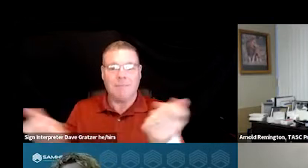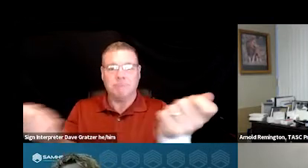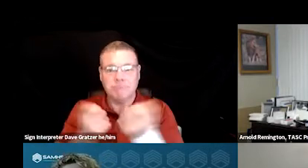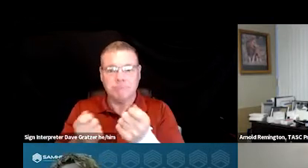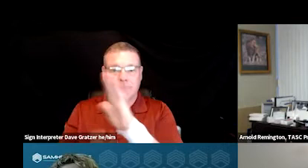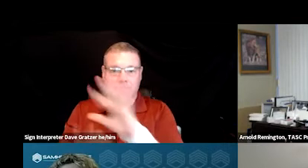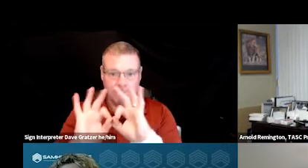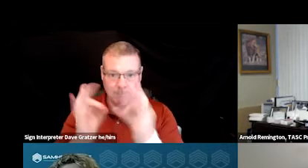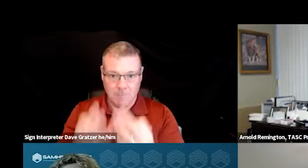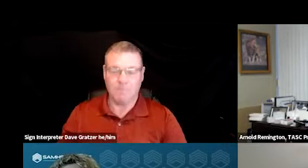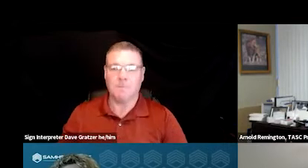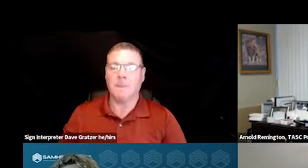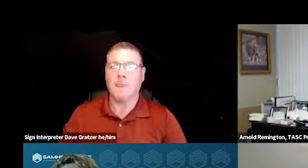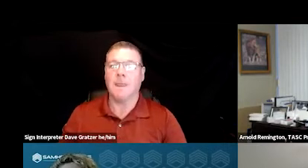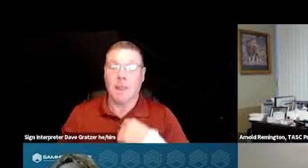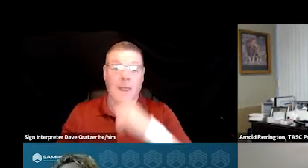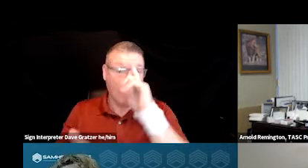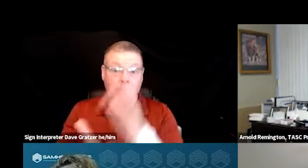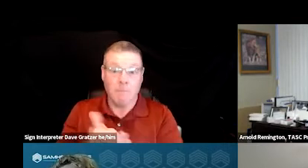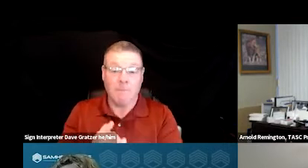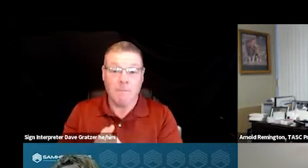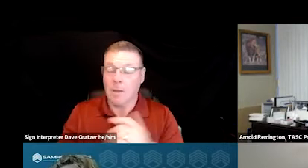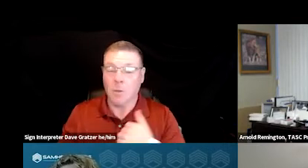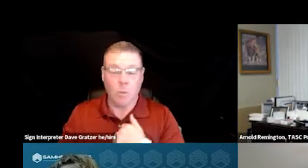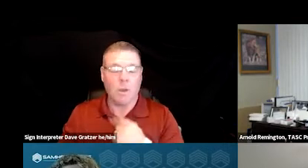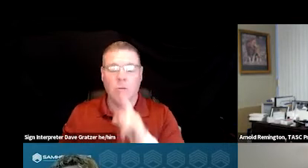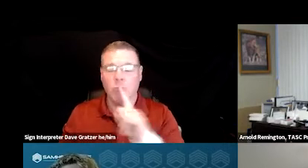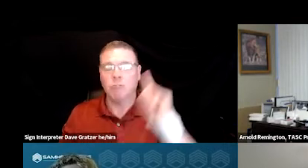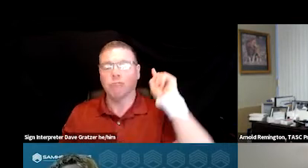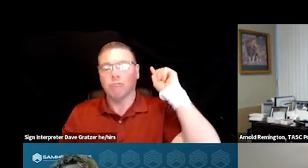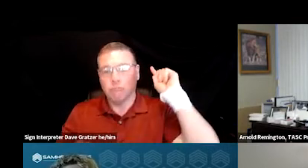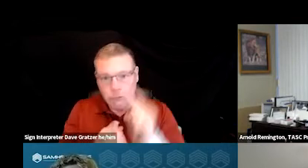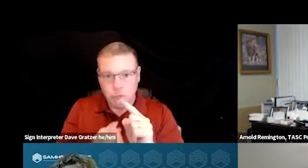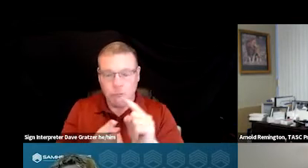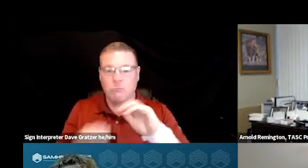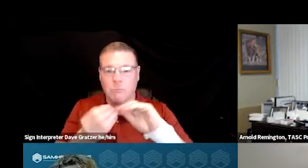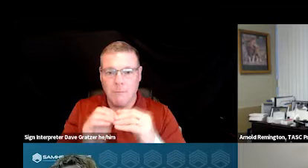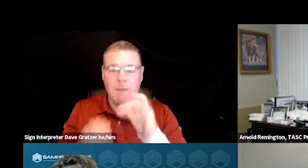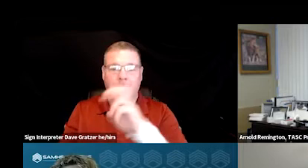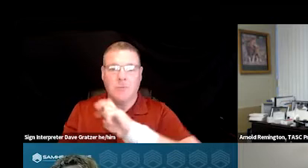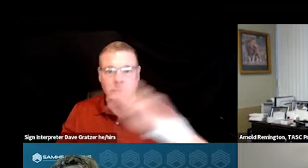I believe we drastically reduced the number of transports out of our community.